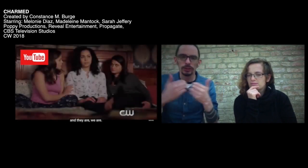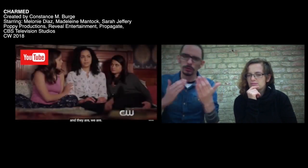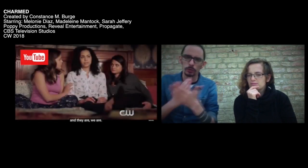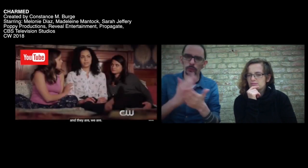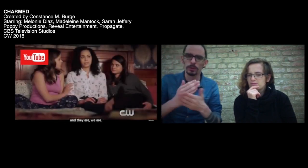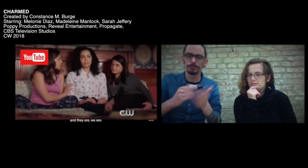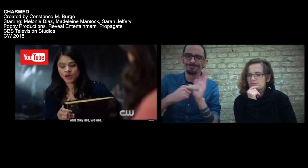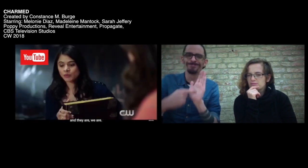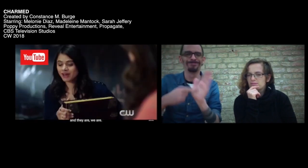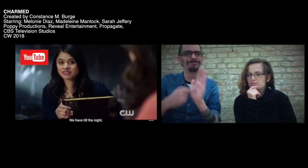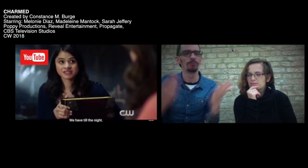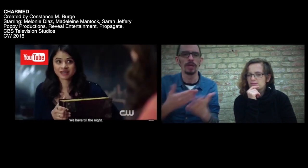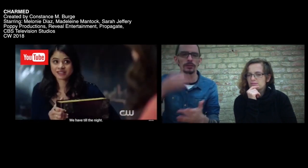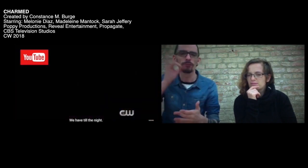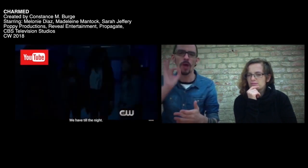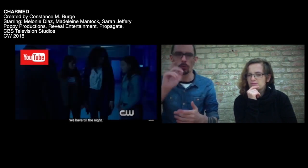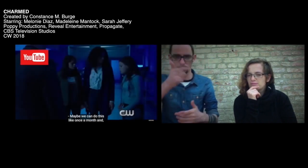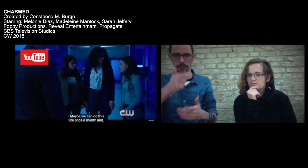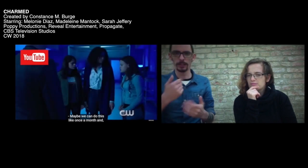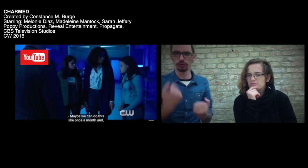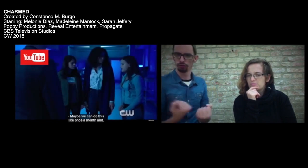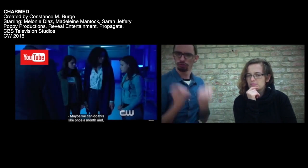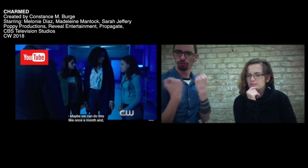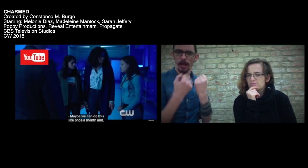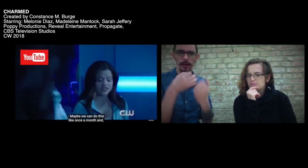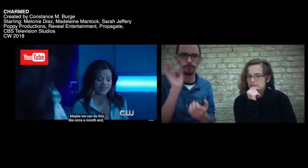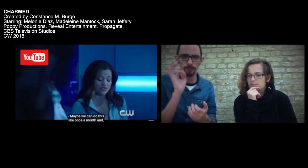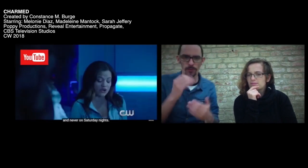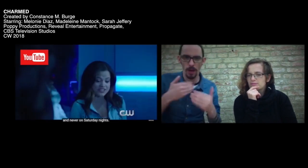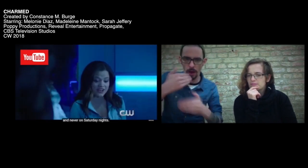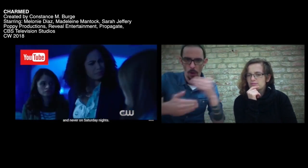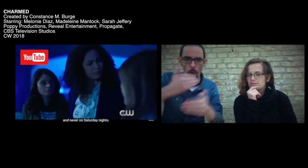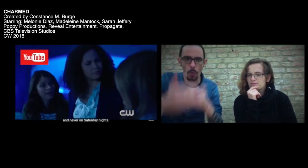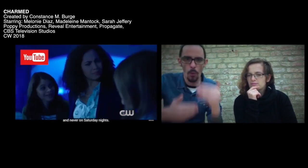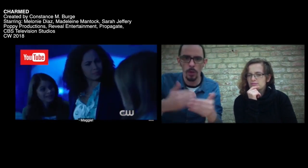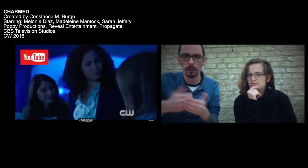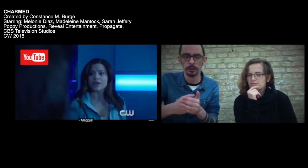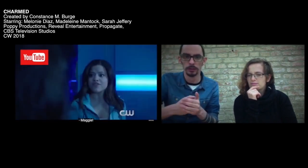[Durchgängig in der Geschichte wurden starke Frauen Hexen genannt und das sind sie, wir sind es.]